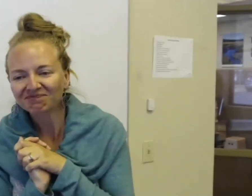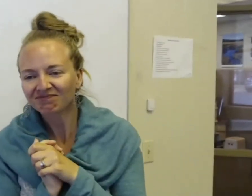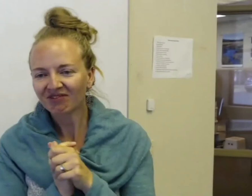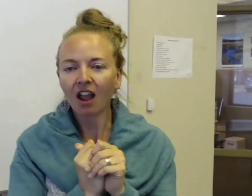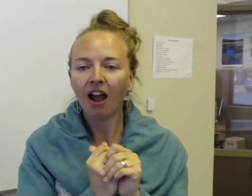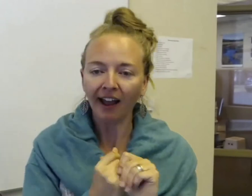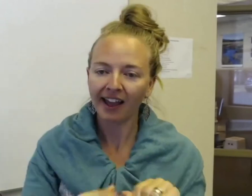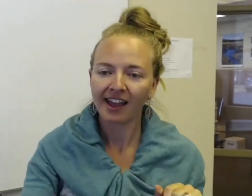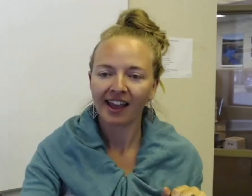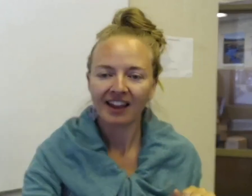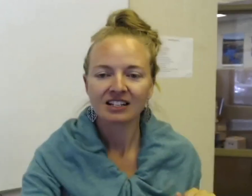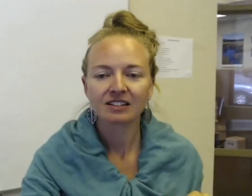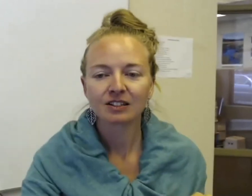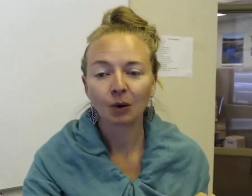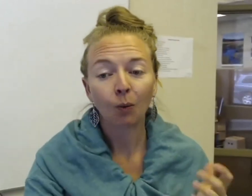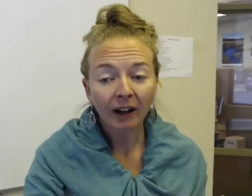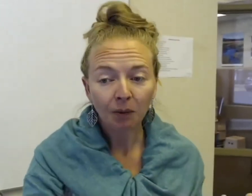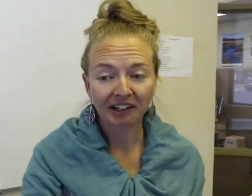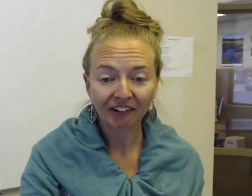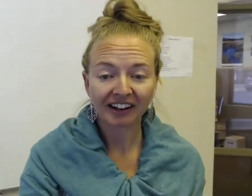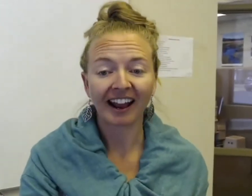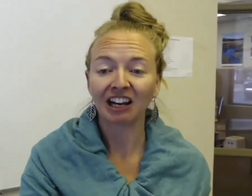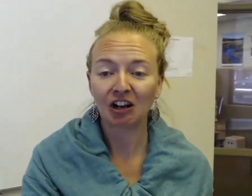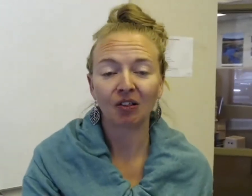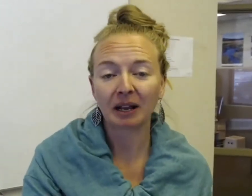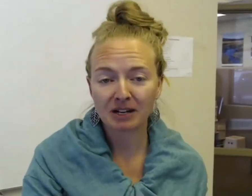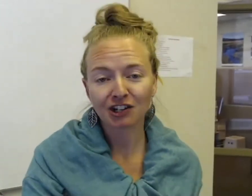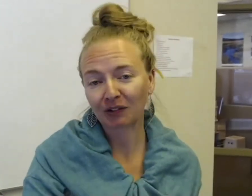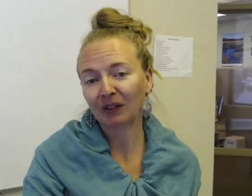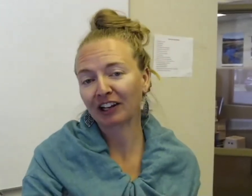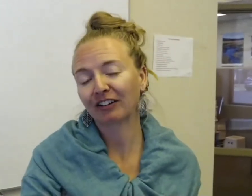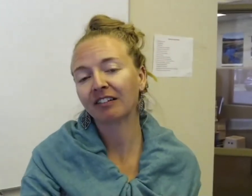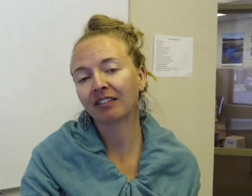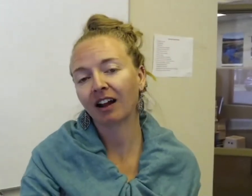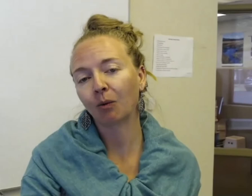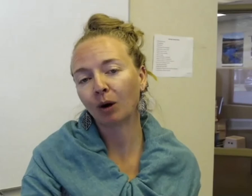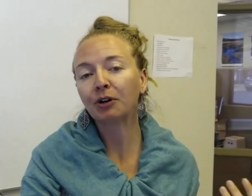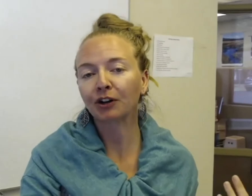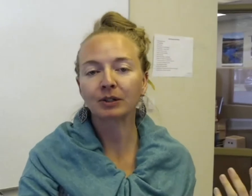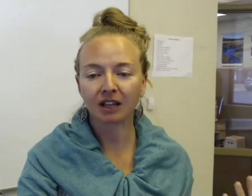So while we're here today, you know, like I mentioned earlier, that one perk with sign